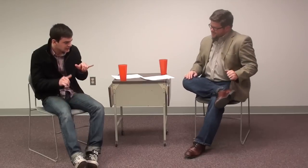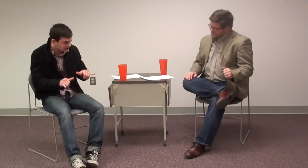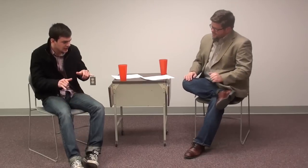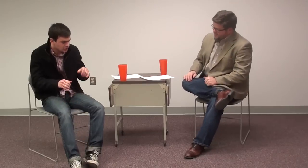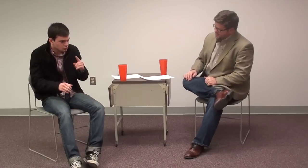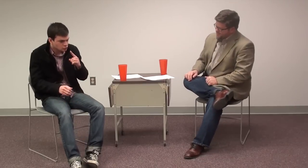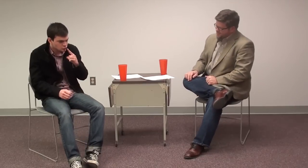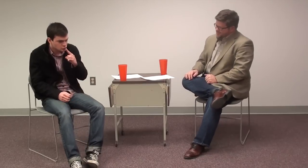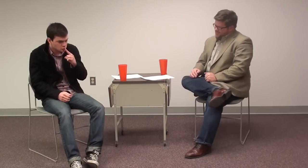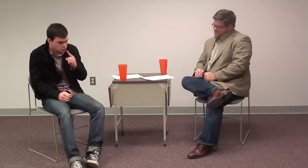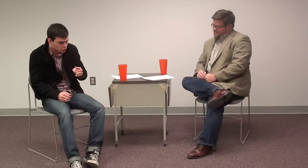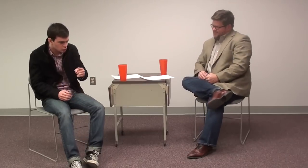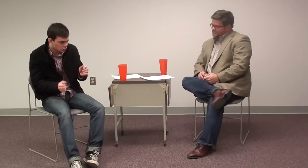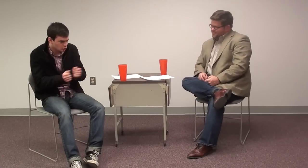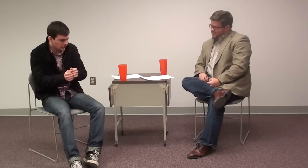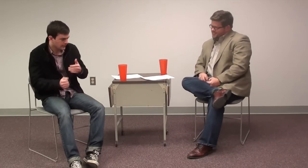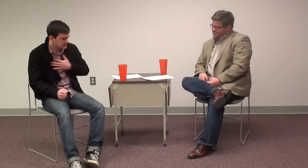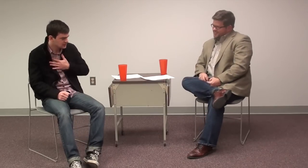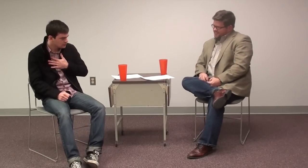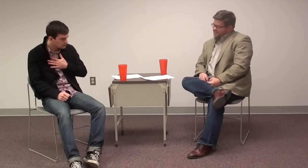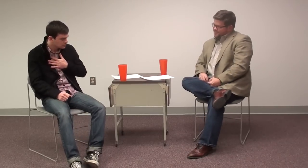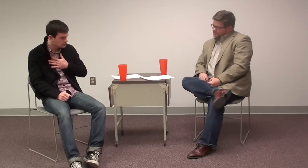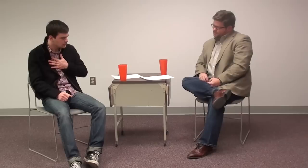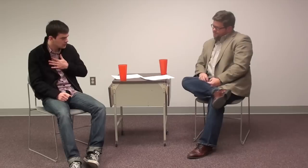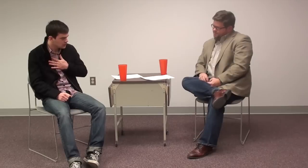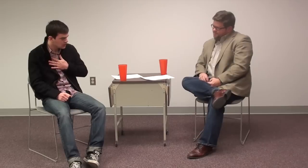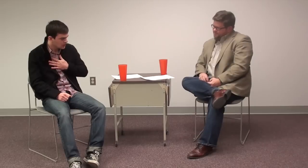I have to stay true to myself.